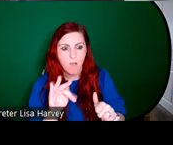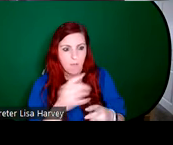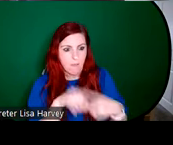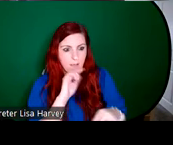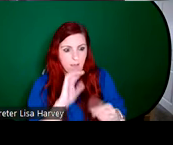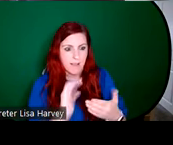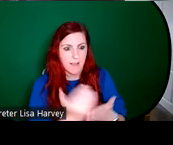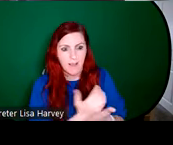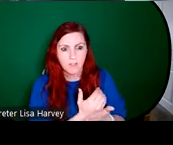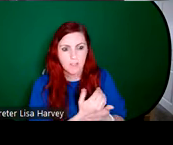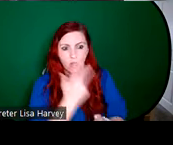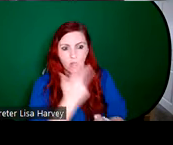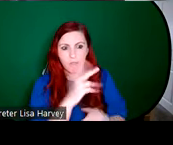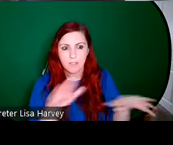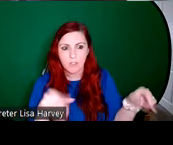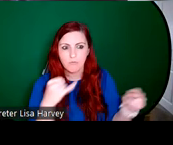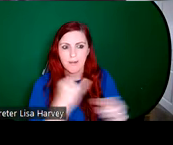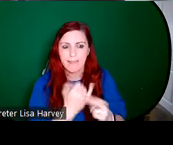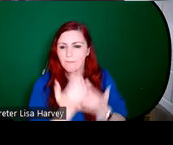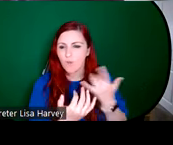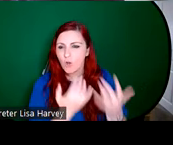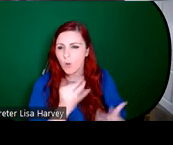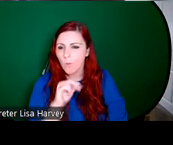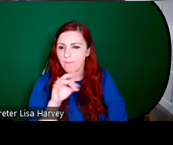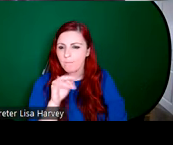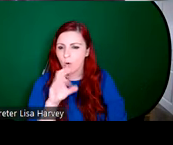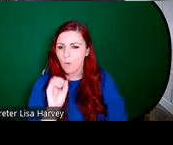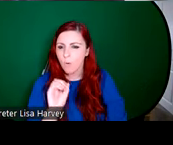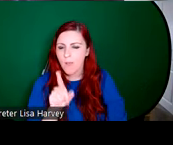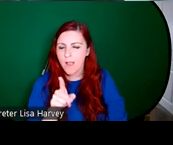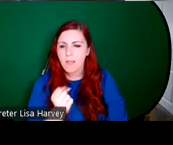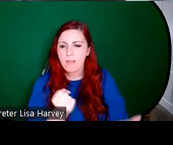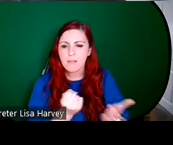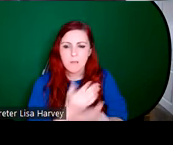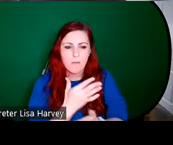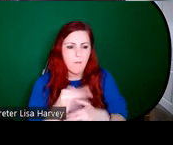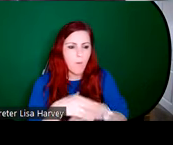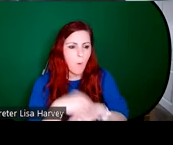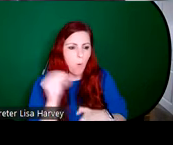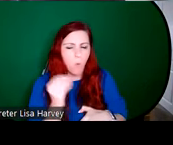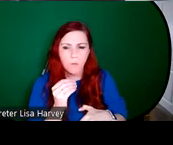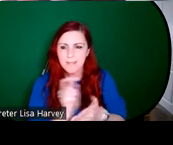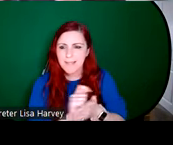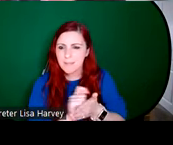children in the Inferno". And the story goes, it's from the Old Testament, that